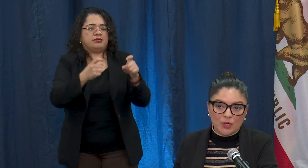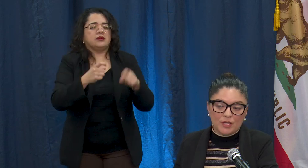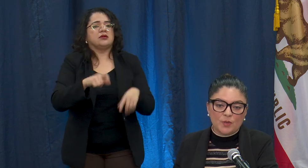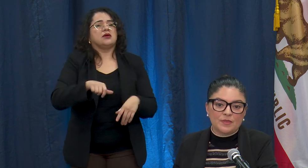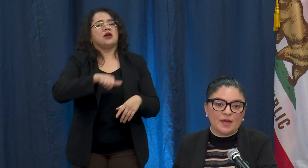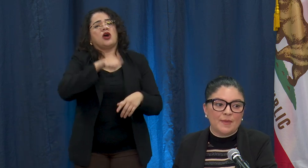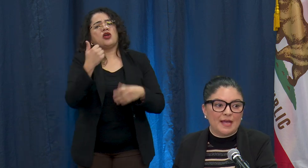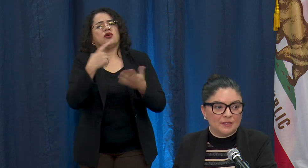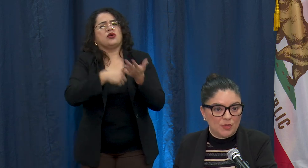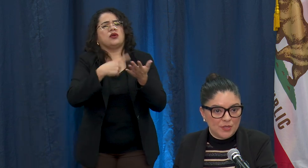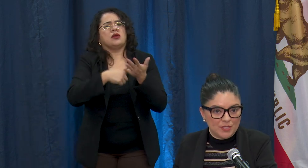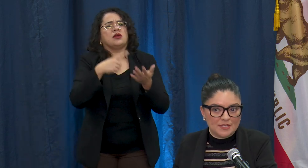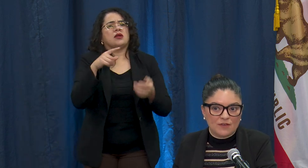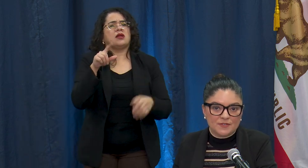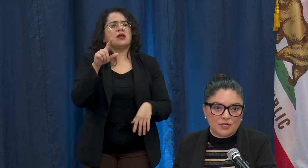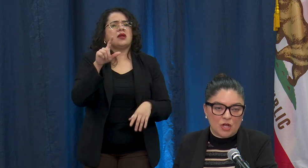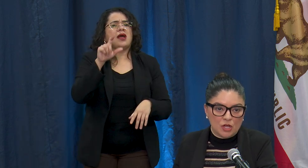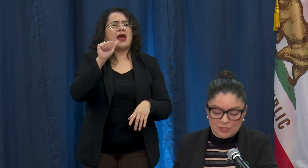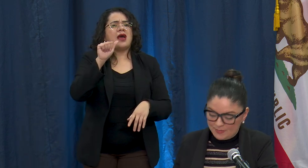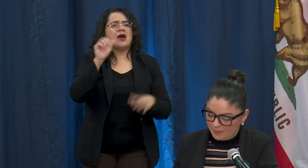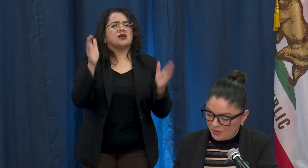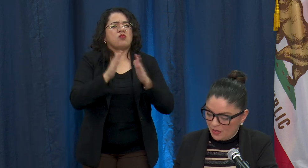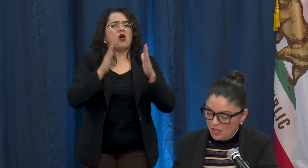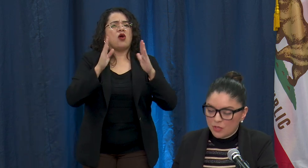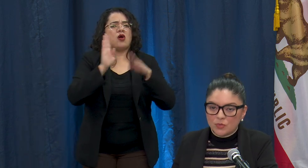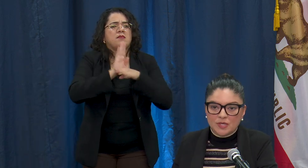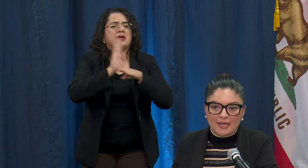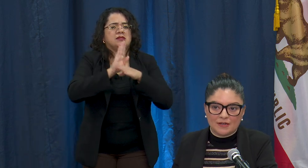working with Allen Lowenthal's office, our Congress member through the Cares